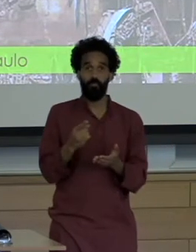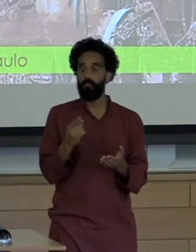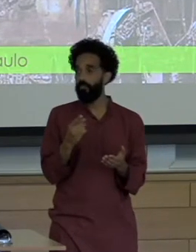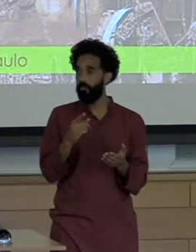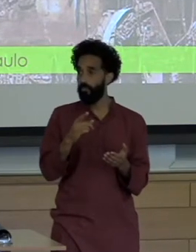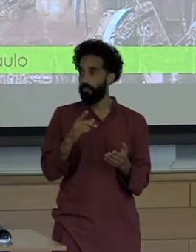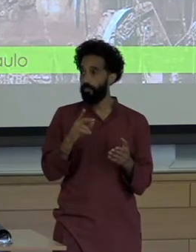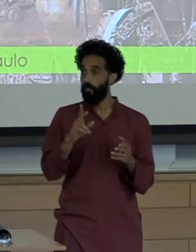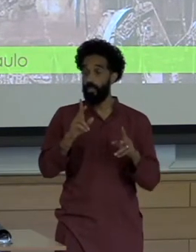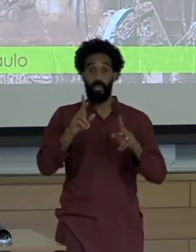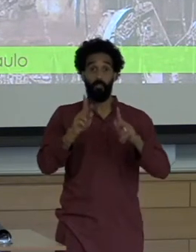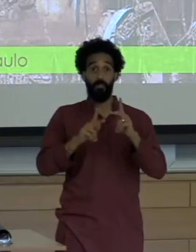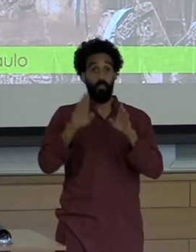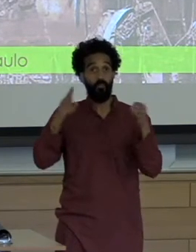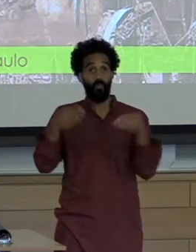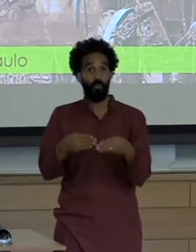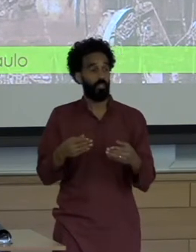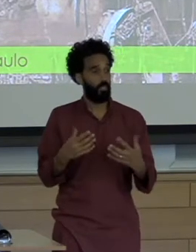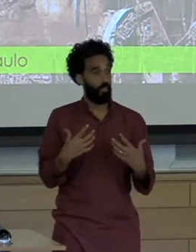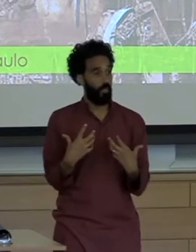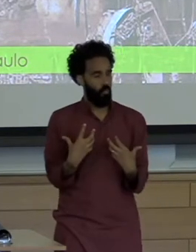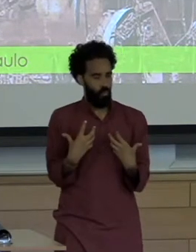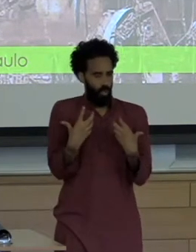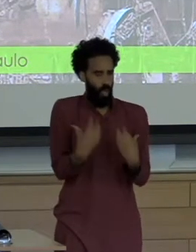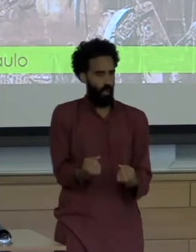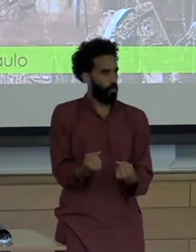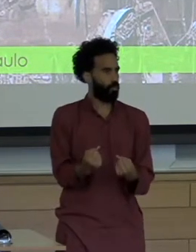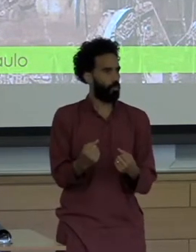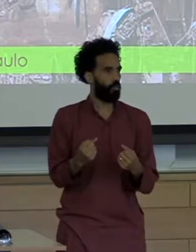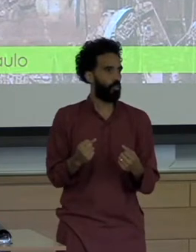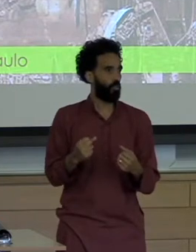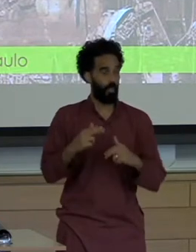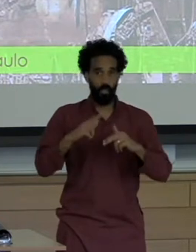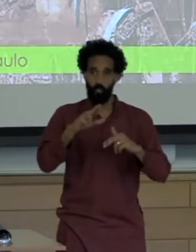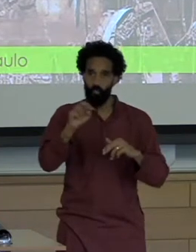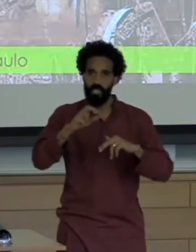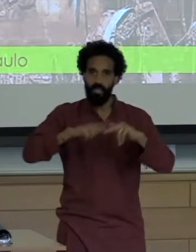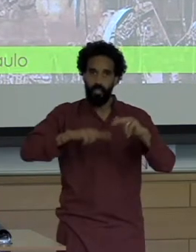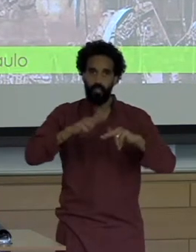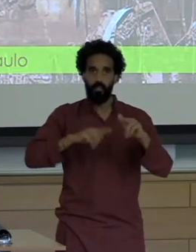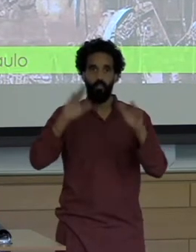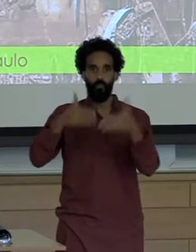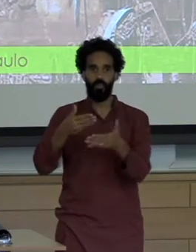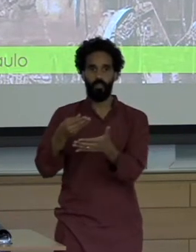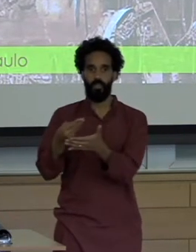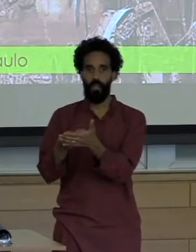Rather than as a matter of community resilience, risk public health or even remedy